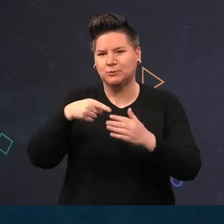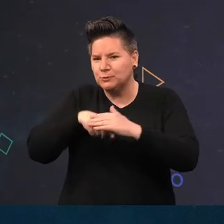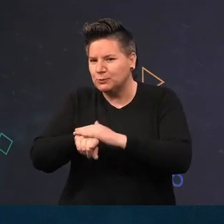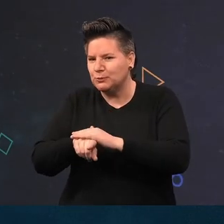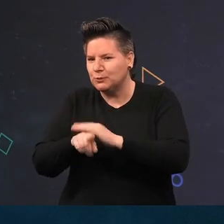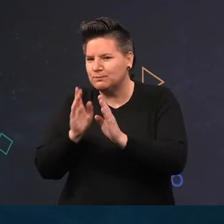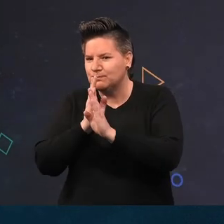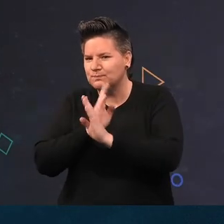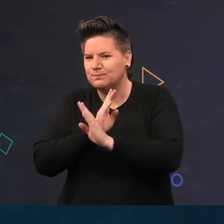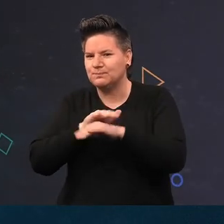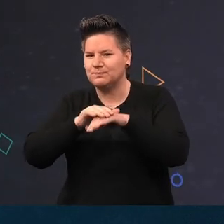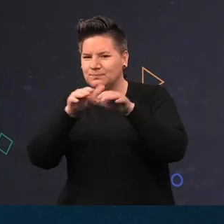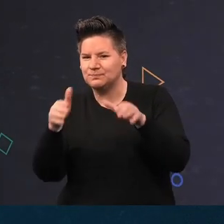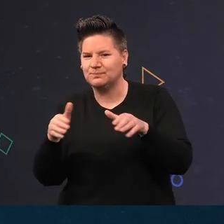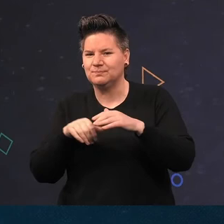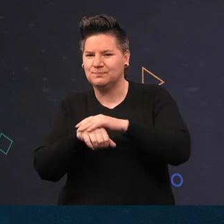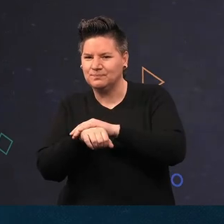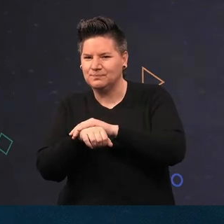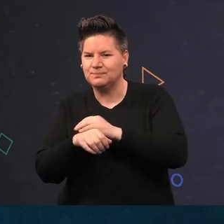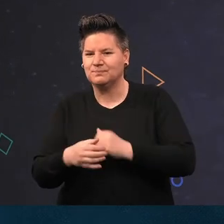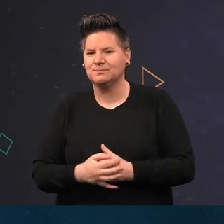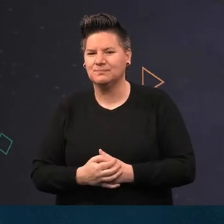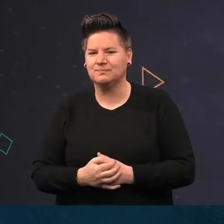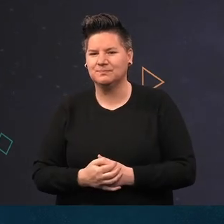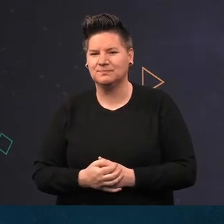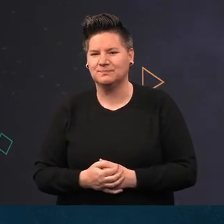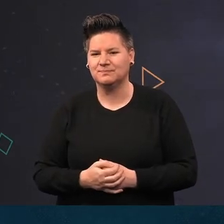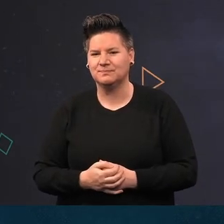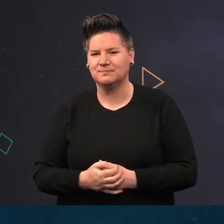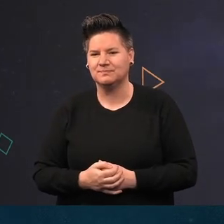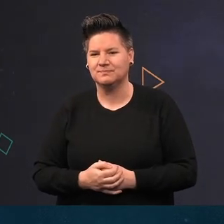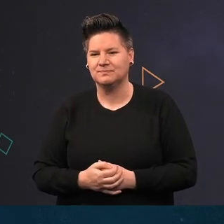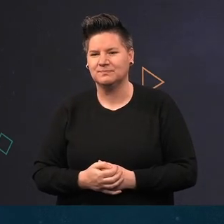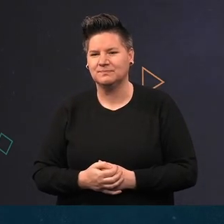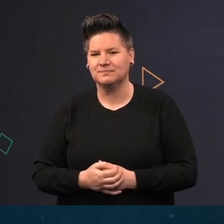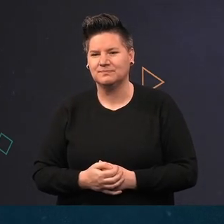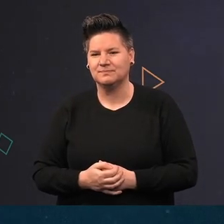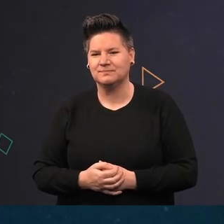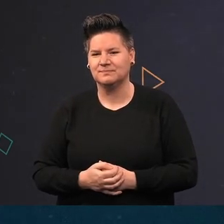The muddy bottom is cohesive enough to allow Norway lobsters to excavate some